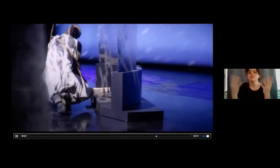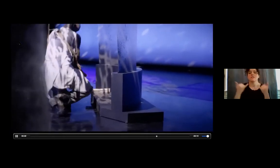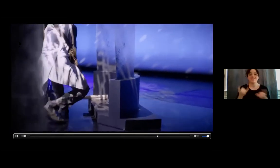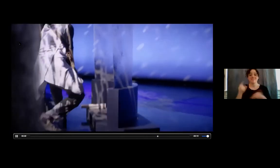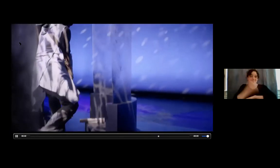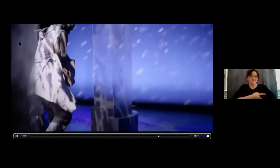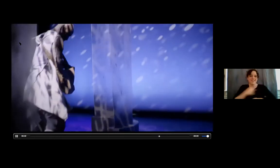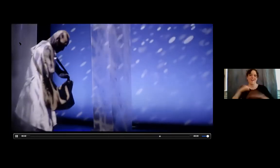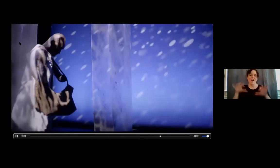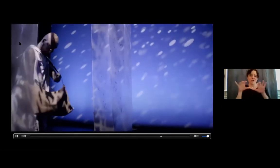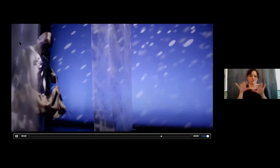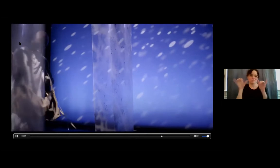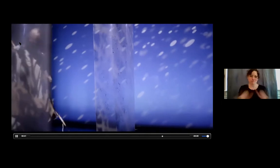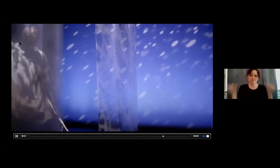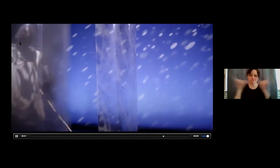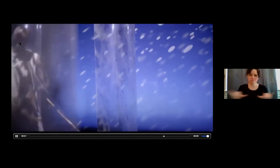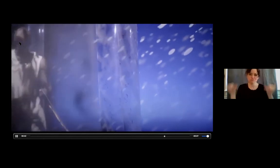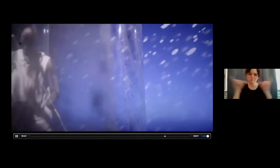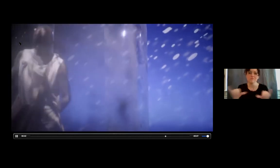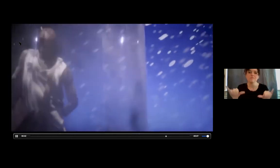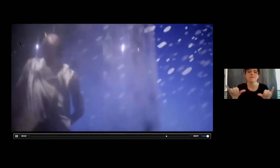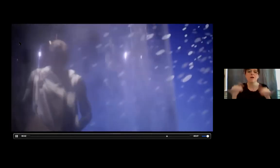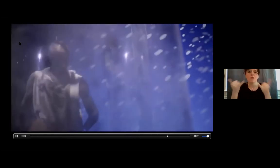But this year, everything is different.